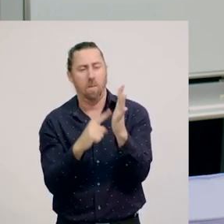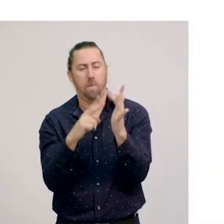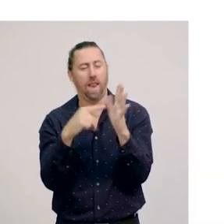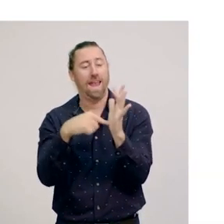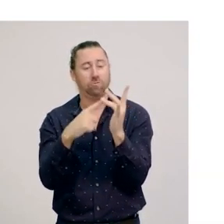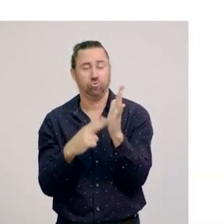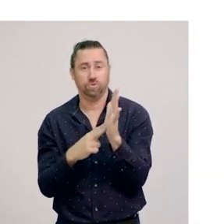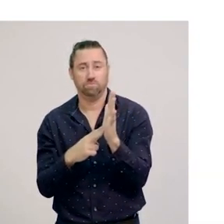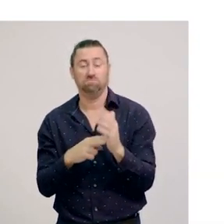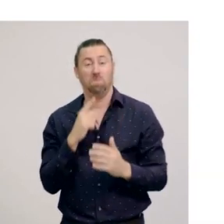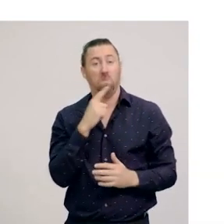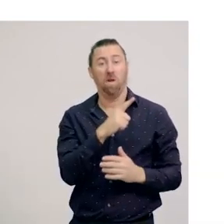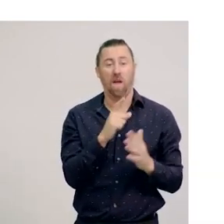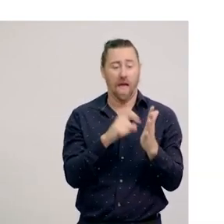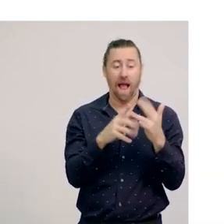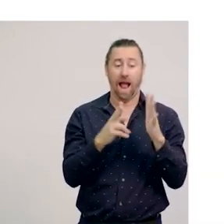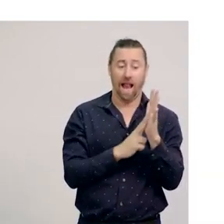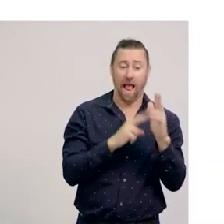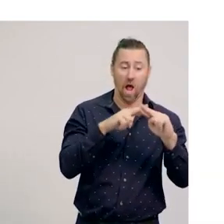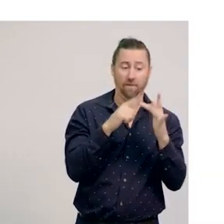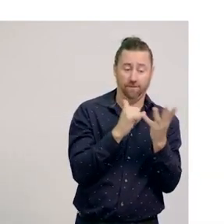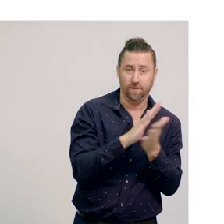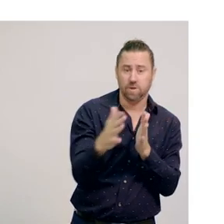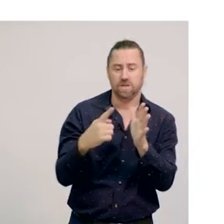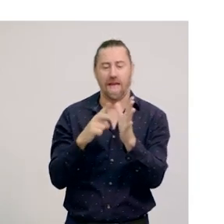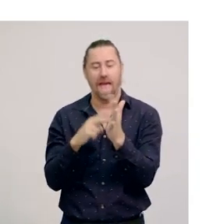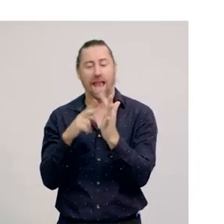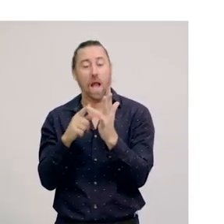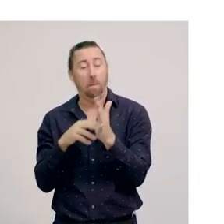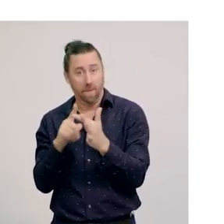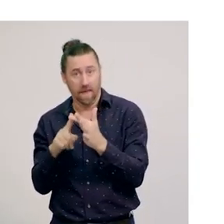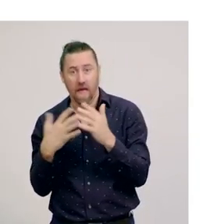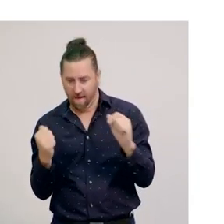Clown fish and anemone also have a relationship where there is mutual benefit.